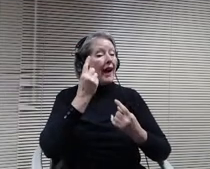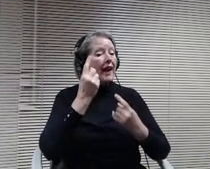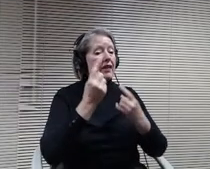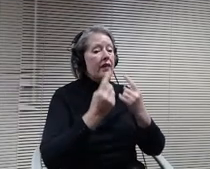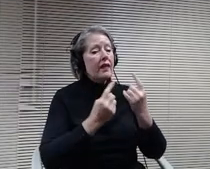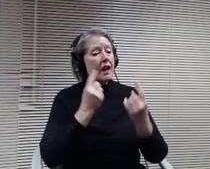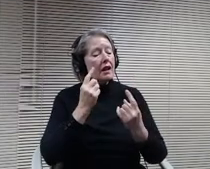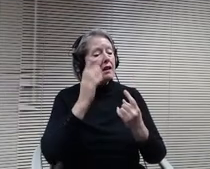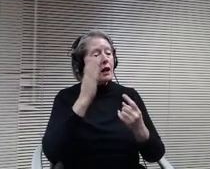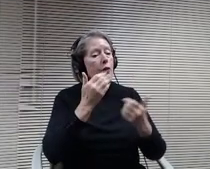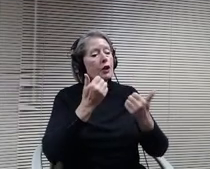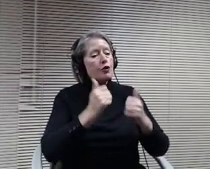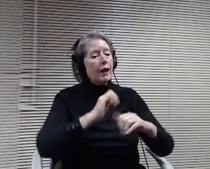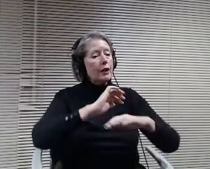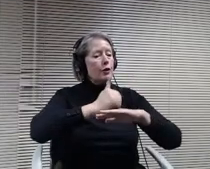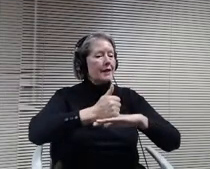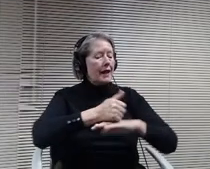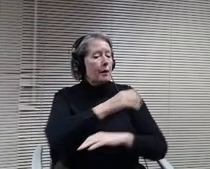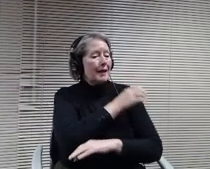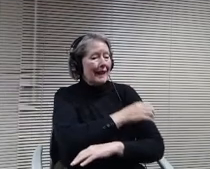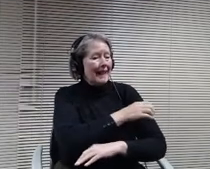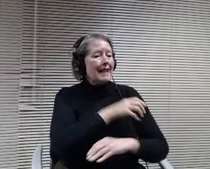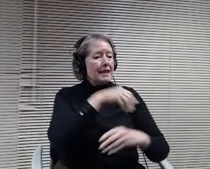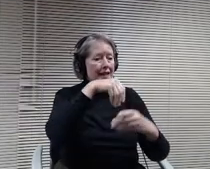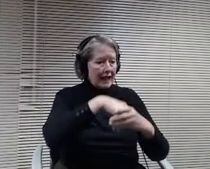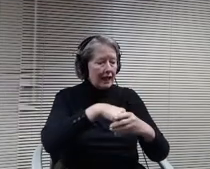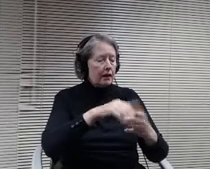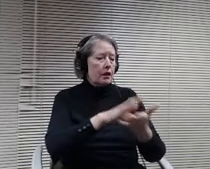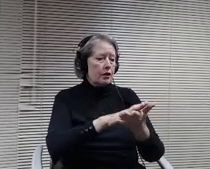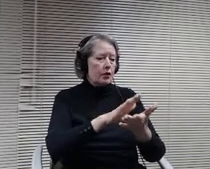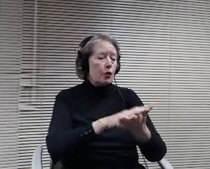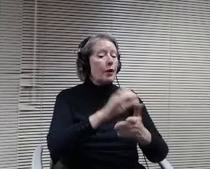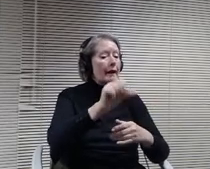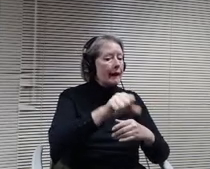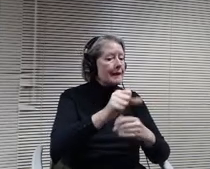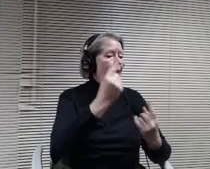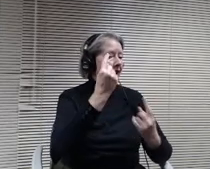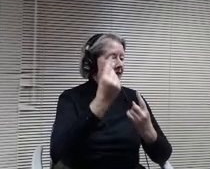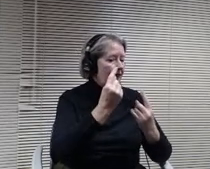some clinics in schools and different counties are proceeding differently, so it's.